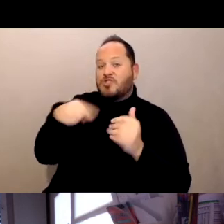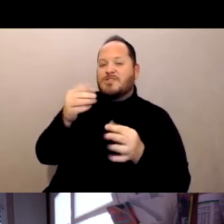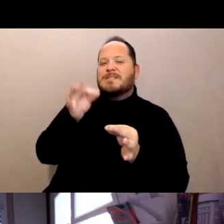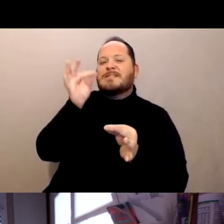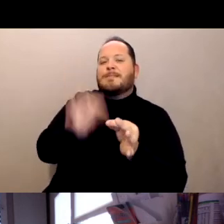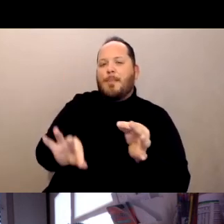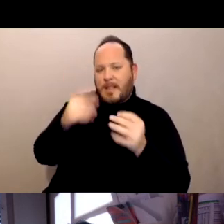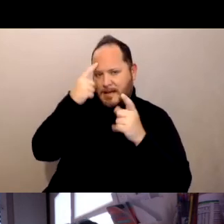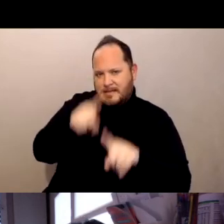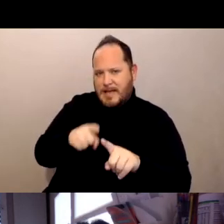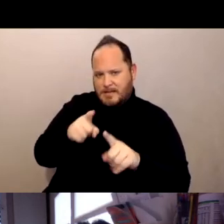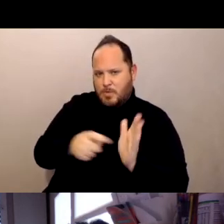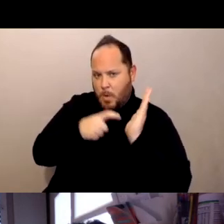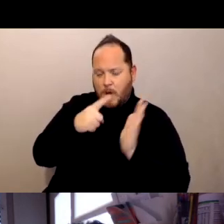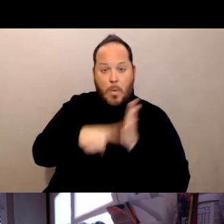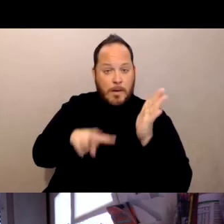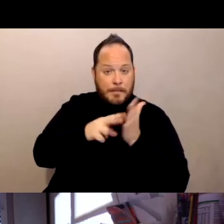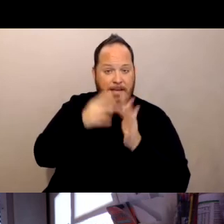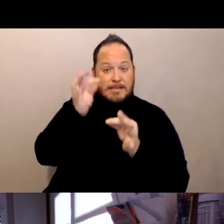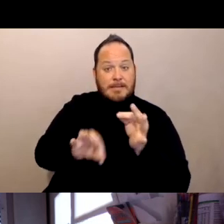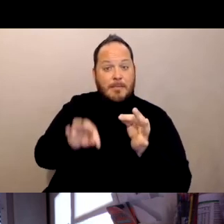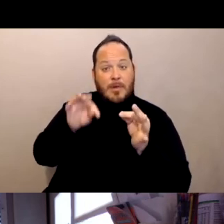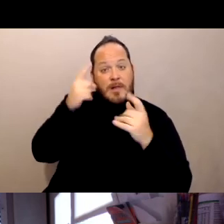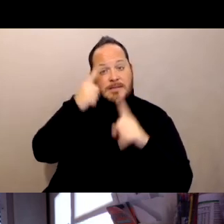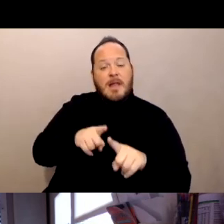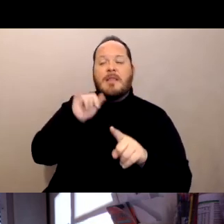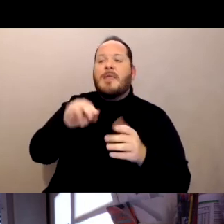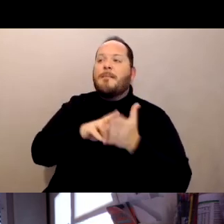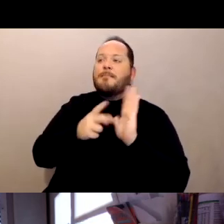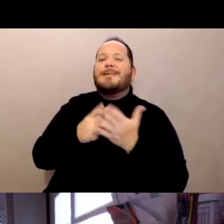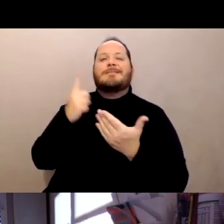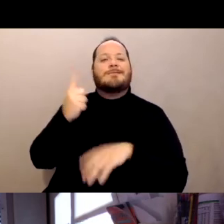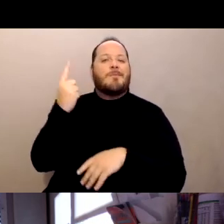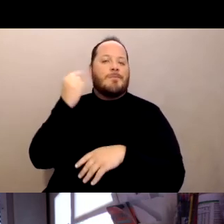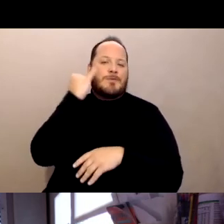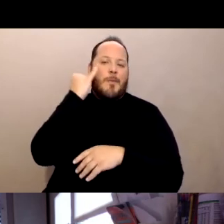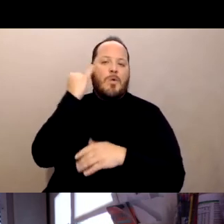Simple consent means that someone comes into your room presumably with a needle and says,